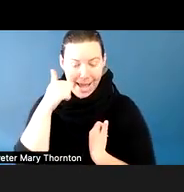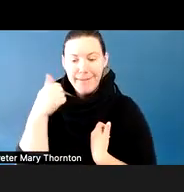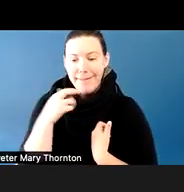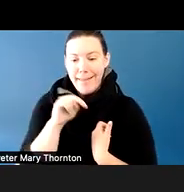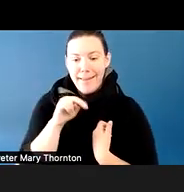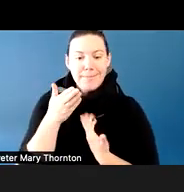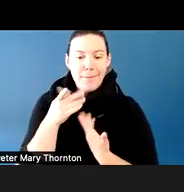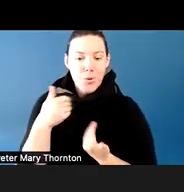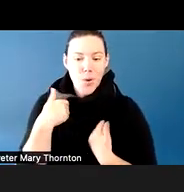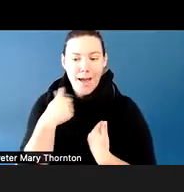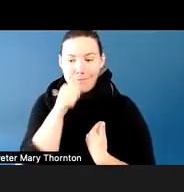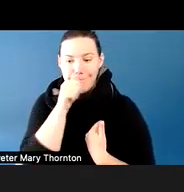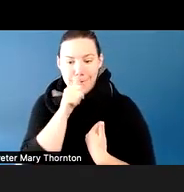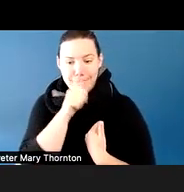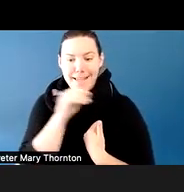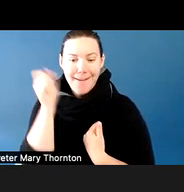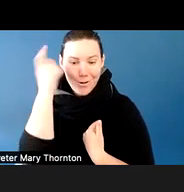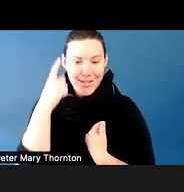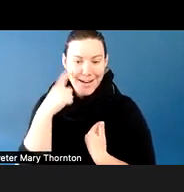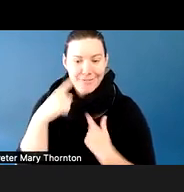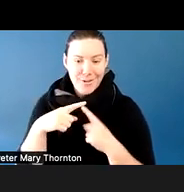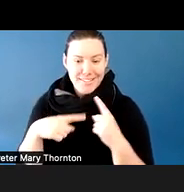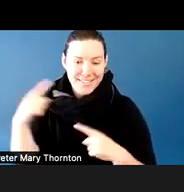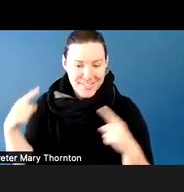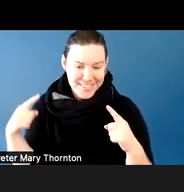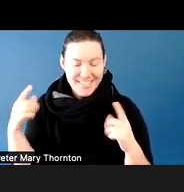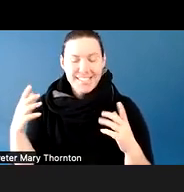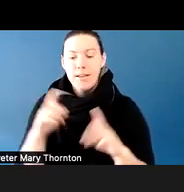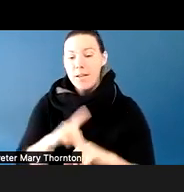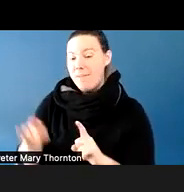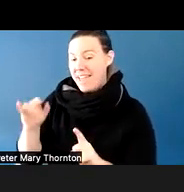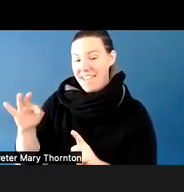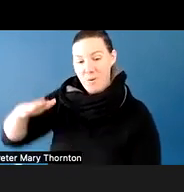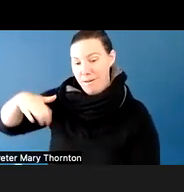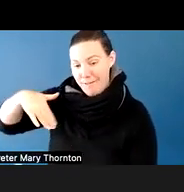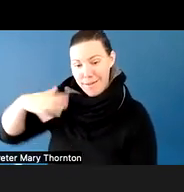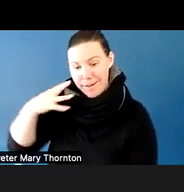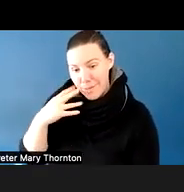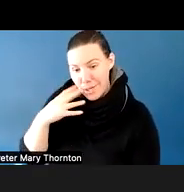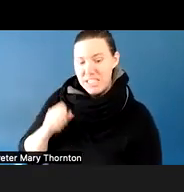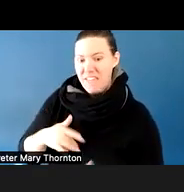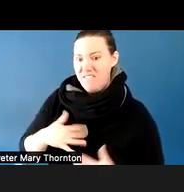for individual differences. If it isn't something you've really been exposed to, it can be very jarring and off-putting.